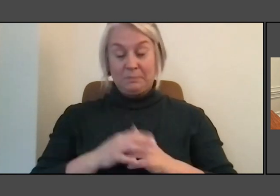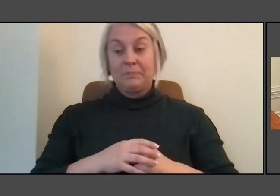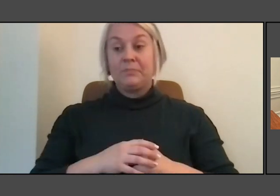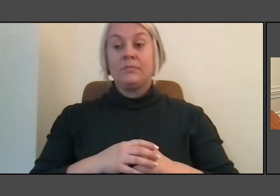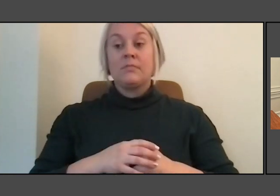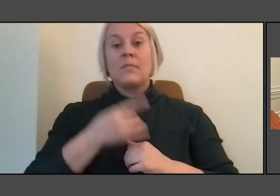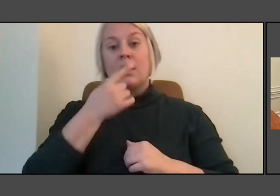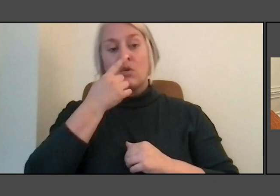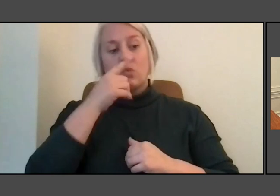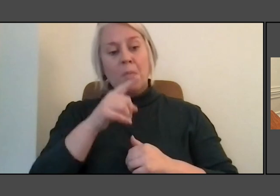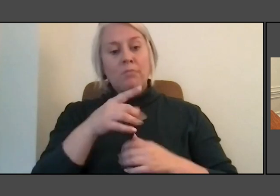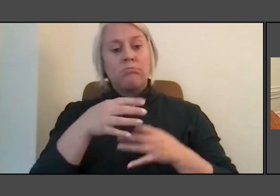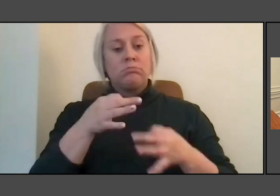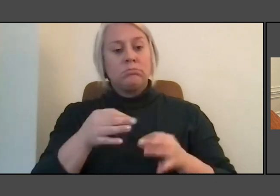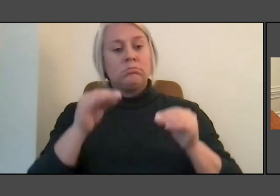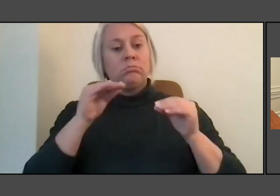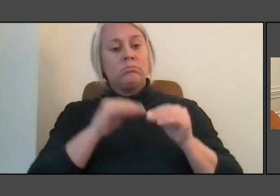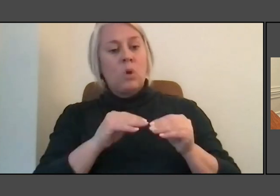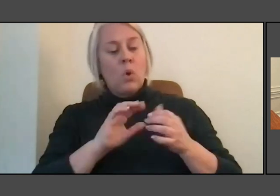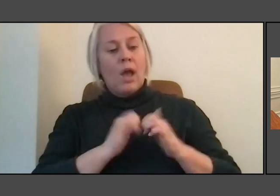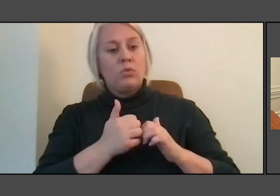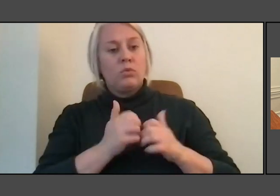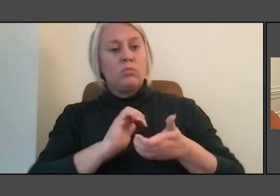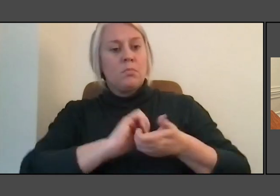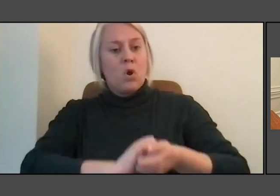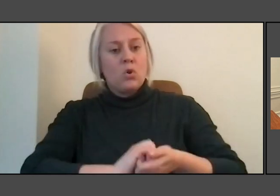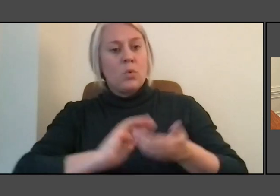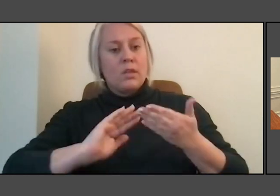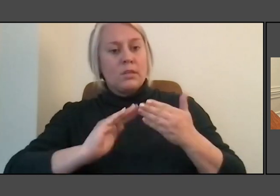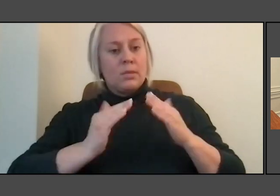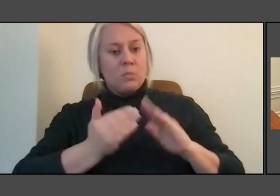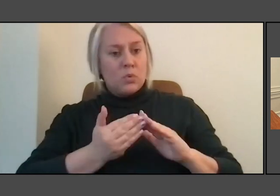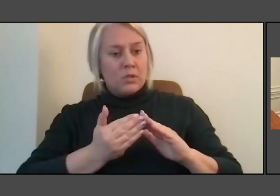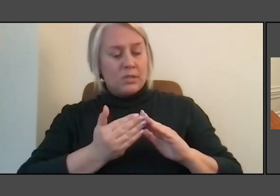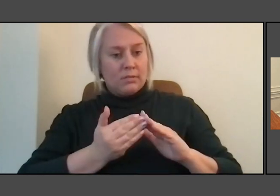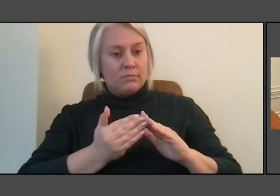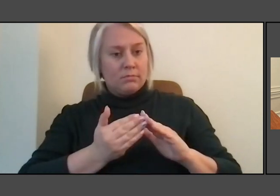with community members, for instance, the Chinook fish gutting table piece?